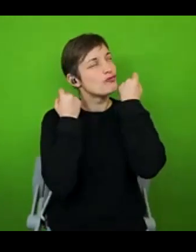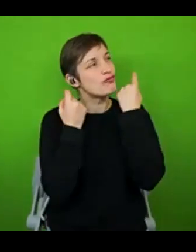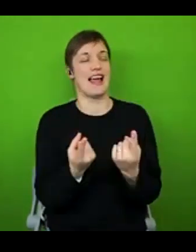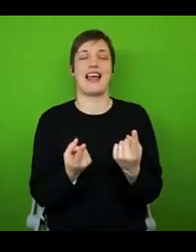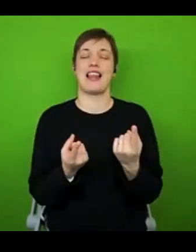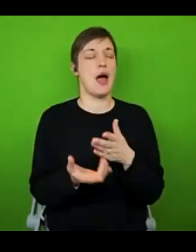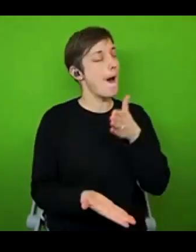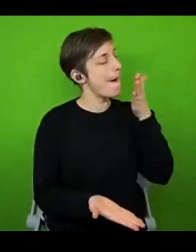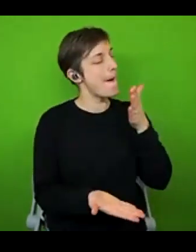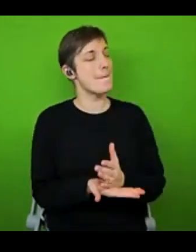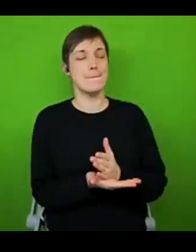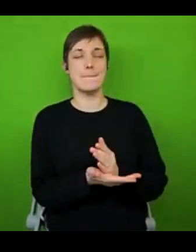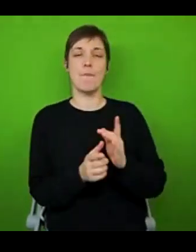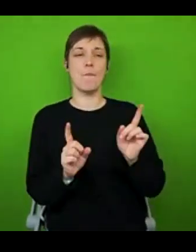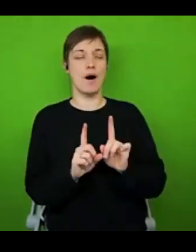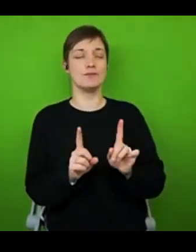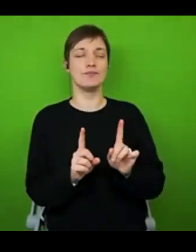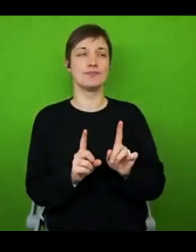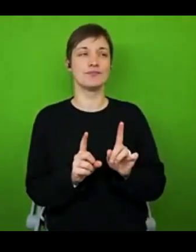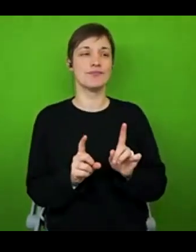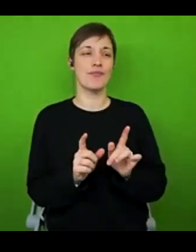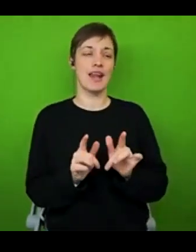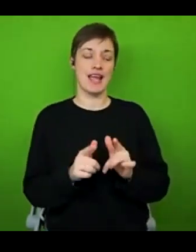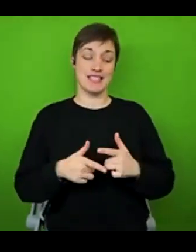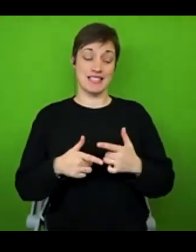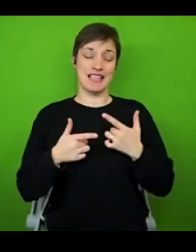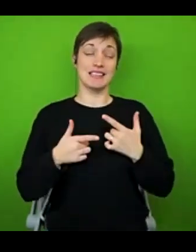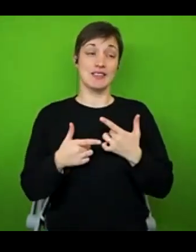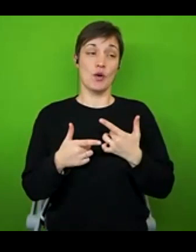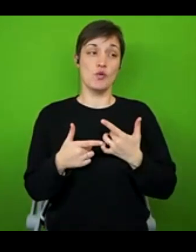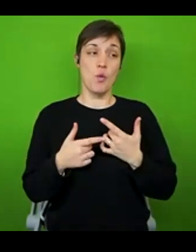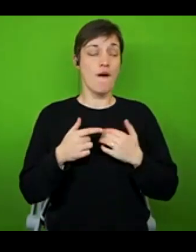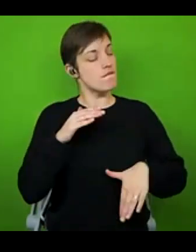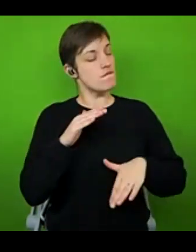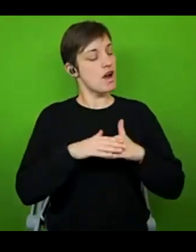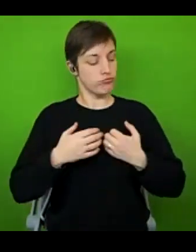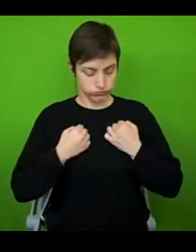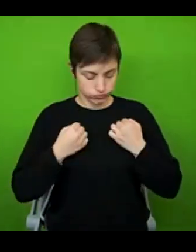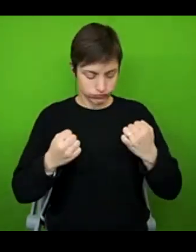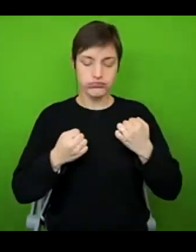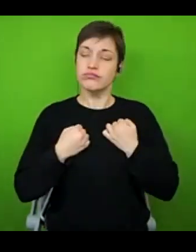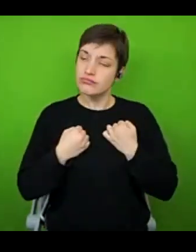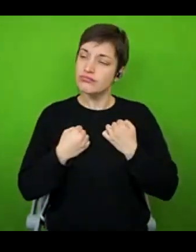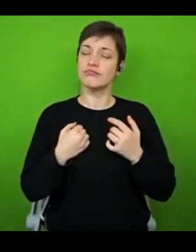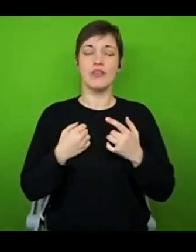that in this sense, the very best way to find fulfilment and live in a meaningful way for you, is to redefine what